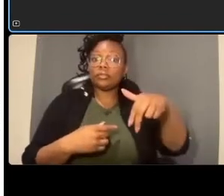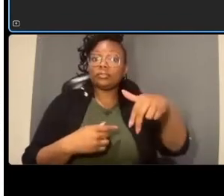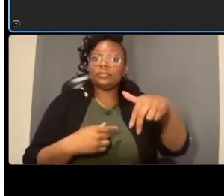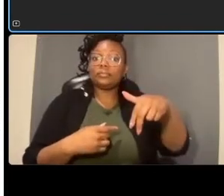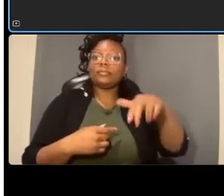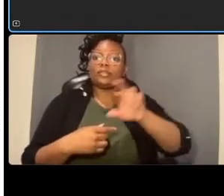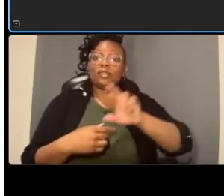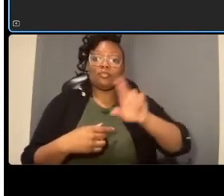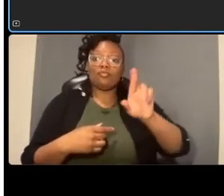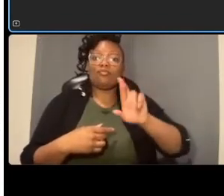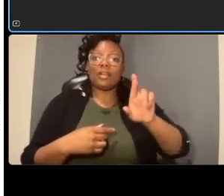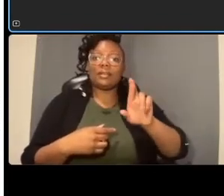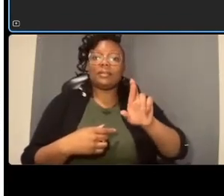actually let me let me do these first